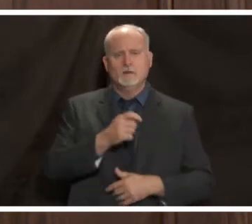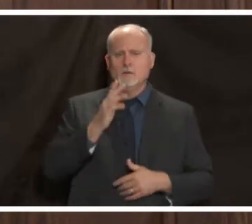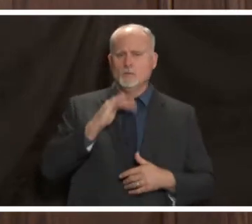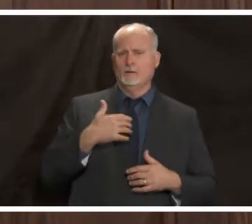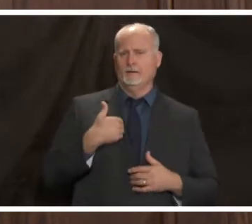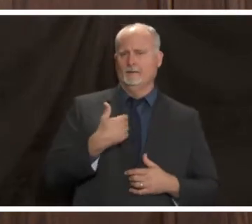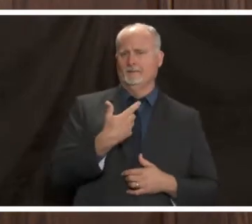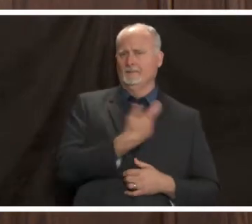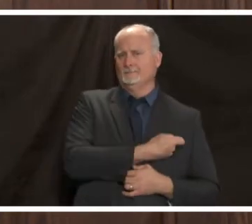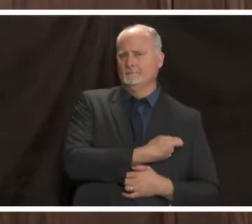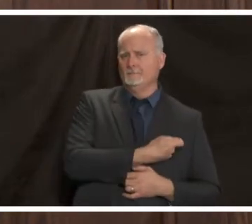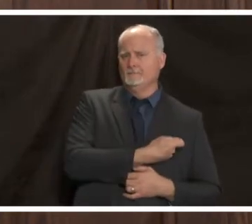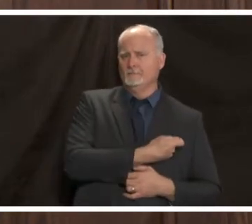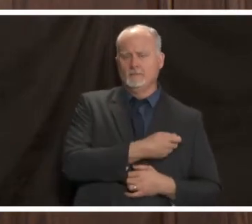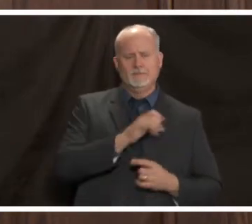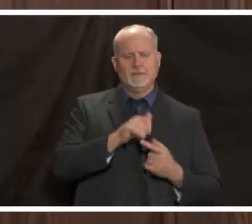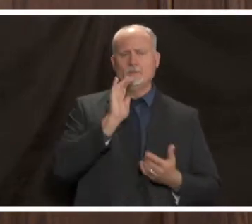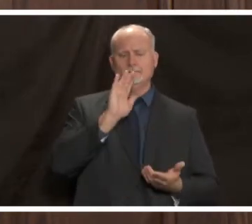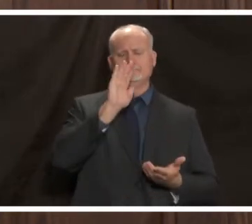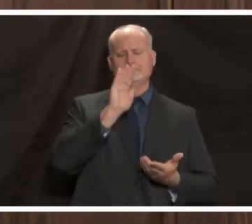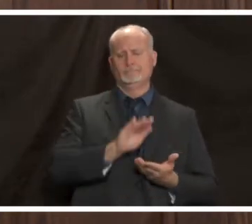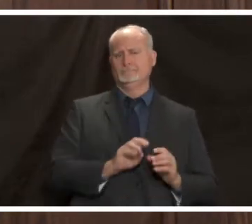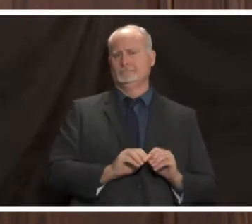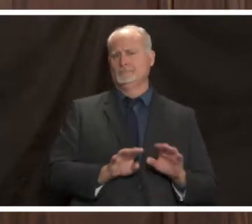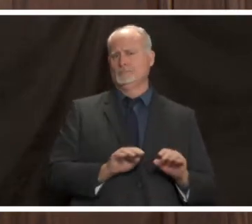and that will reduce the number of transmissions in the community and